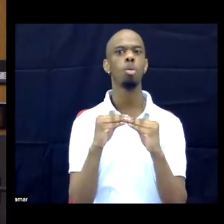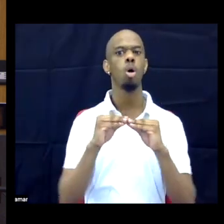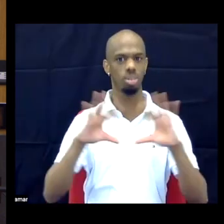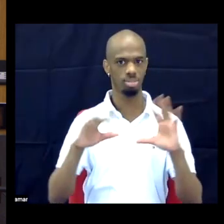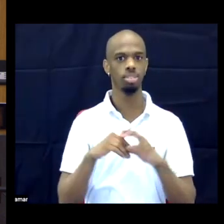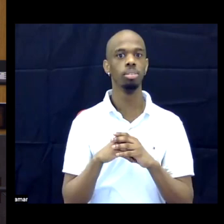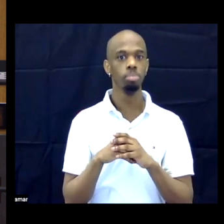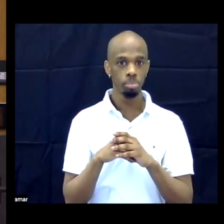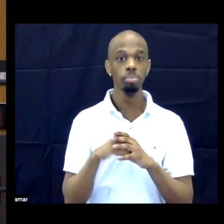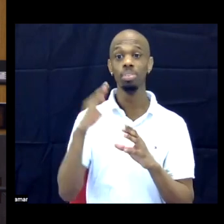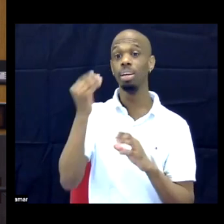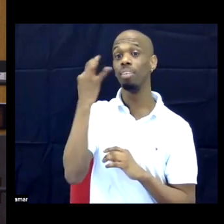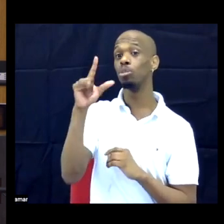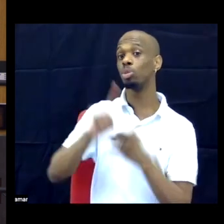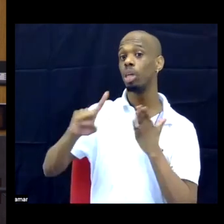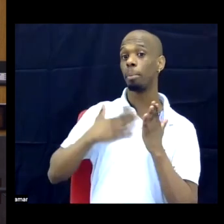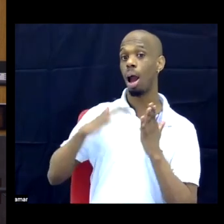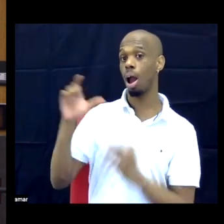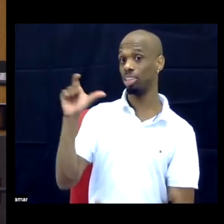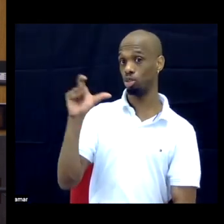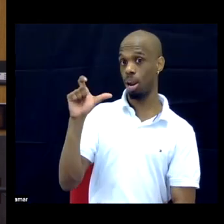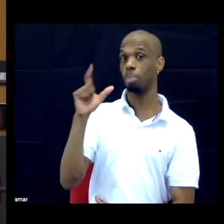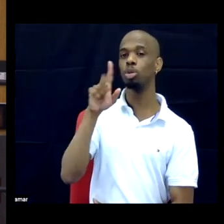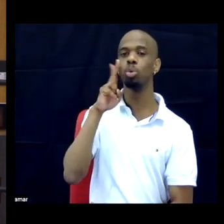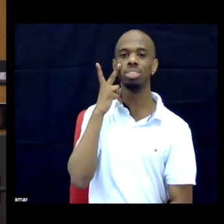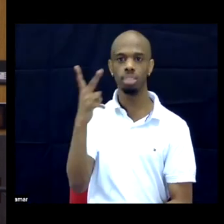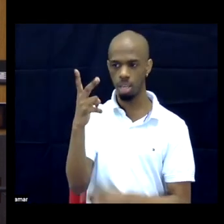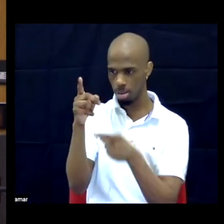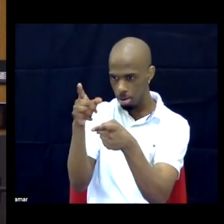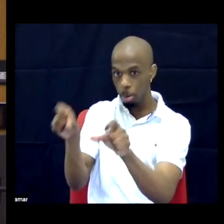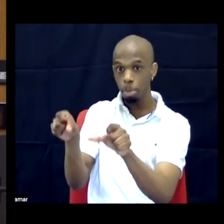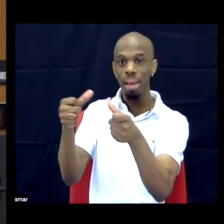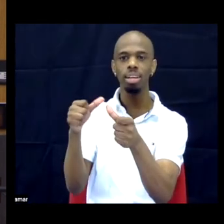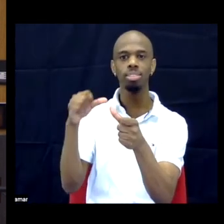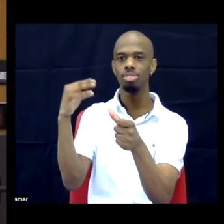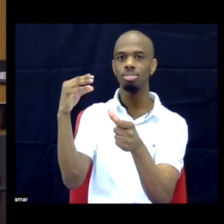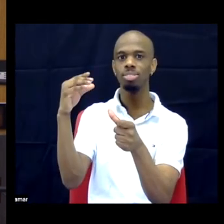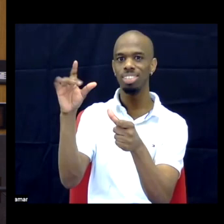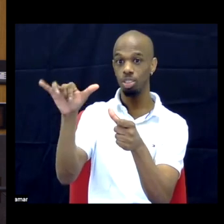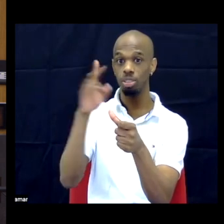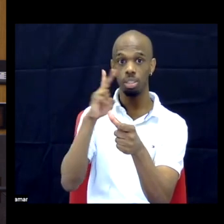of it pinned on my Instagram, because it was a happy moment to finally get it there.